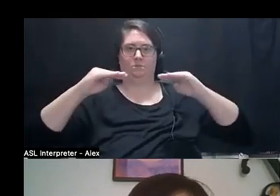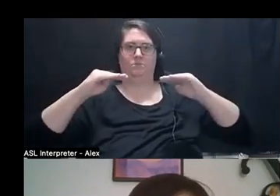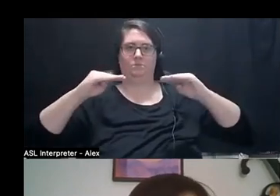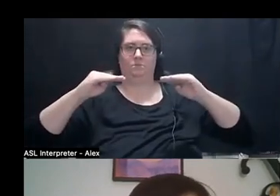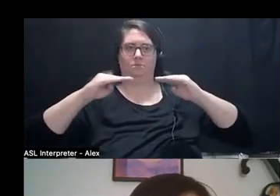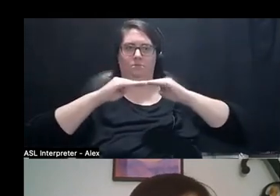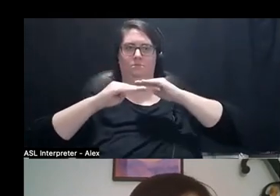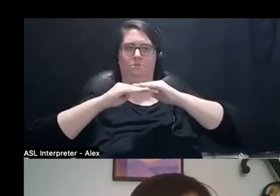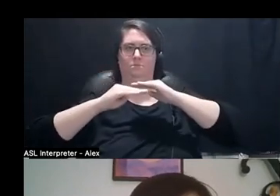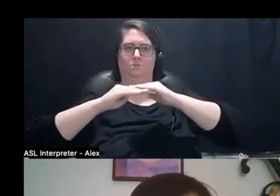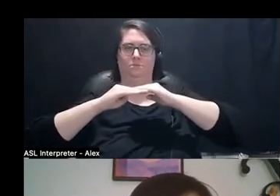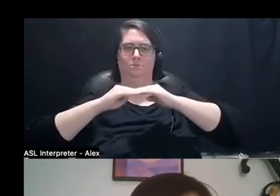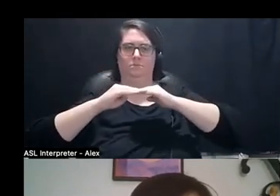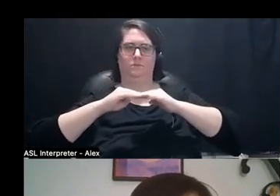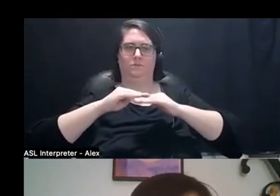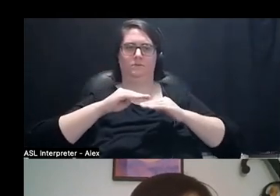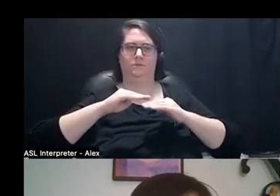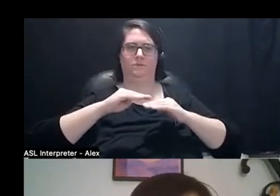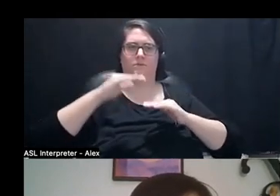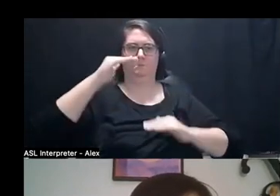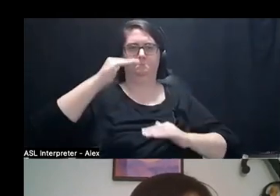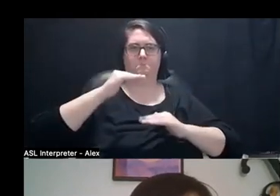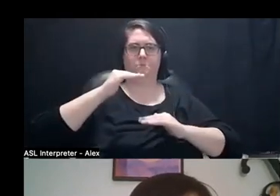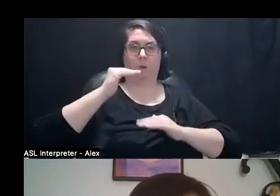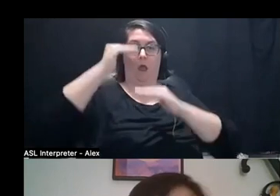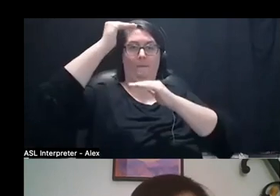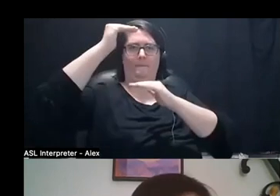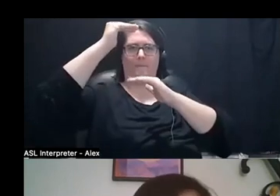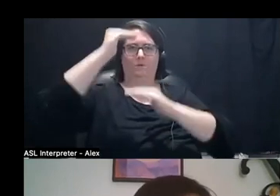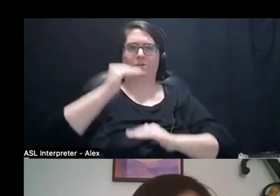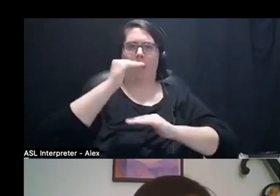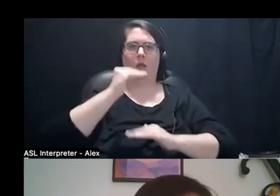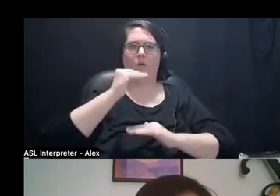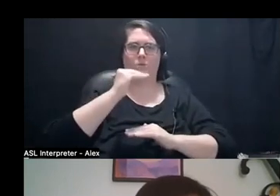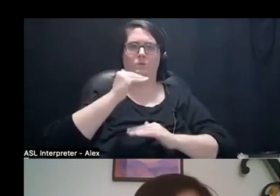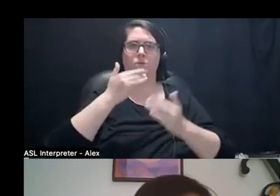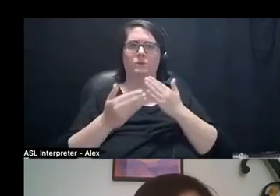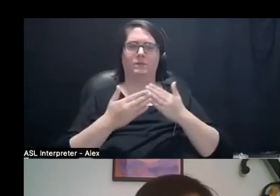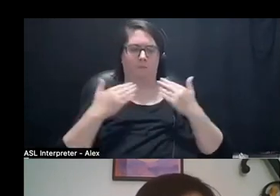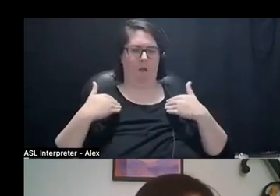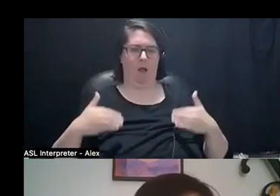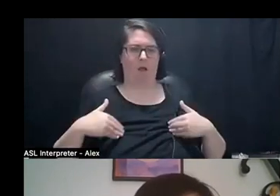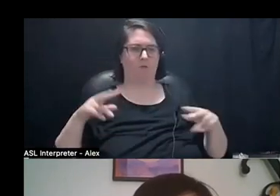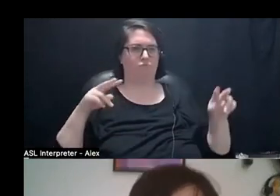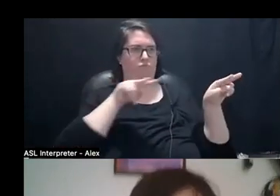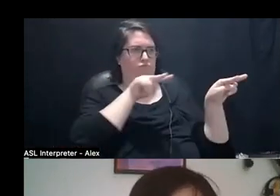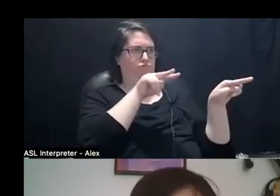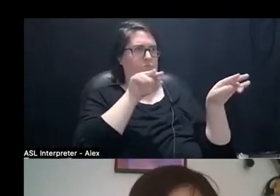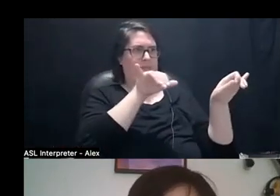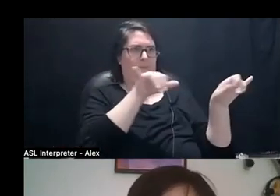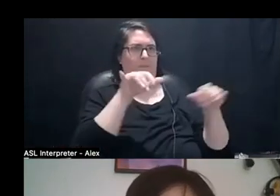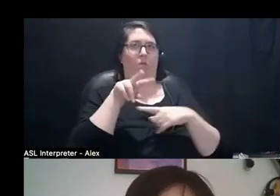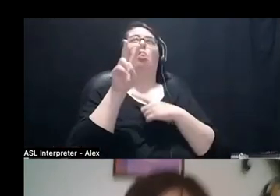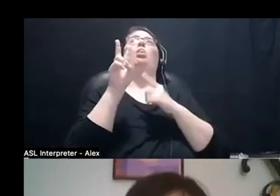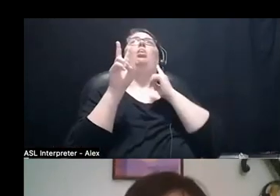midline, down to 50" or 52". So that regardless of our body minds everybody hopefully can feel seen in their body